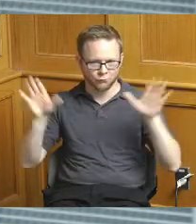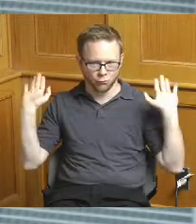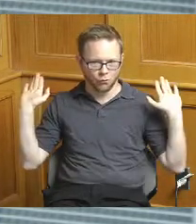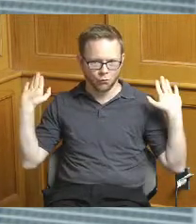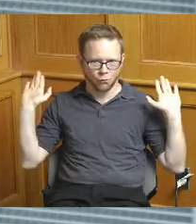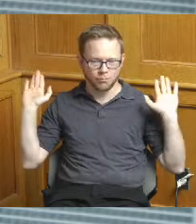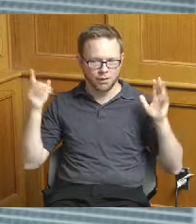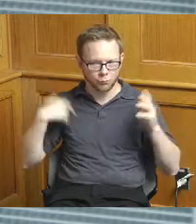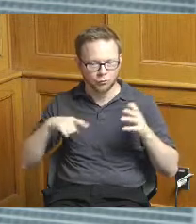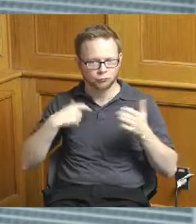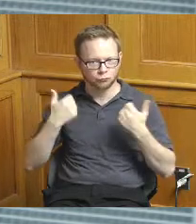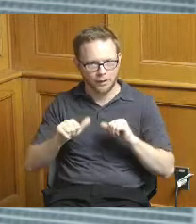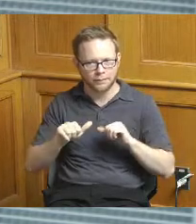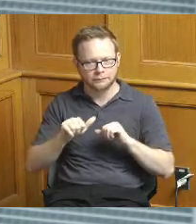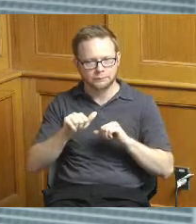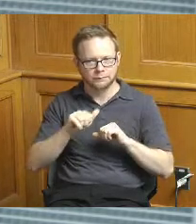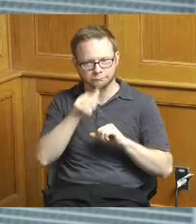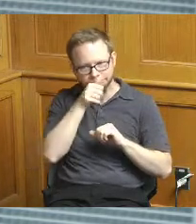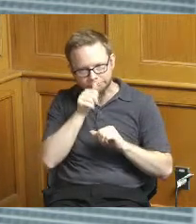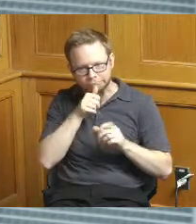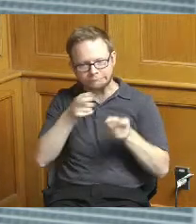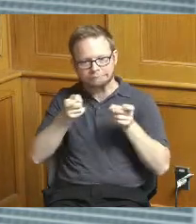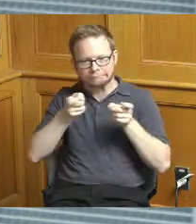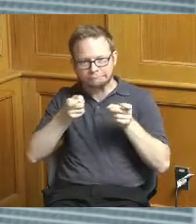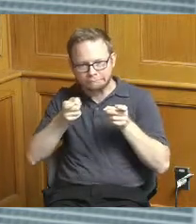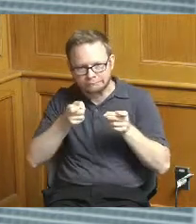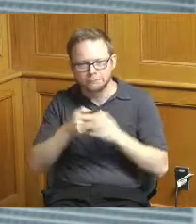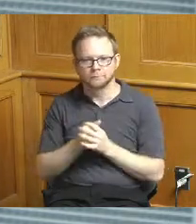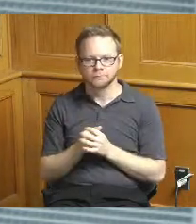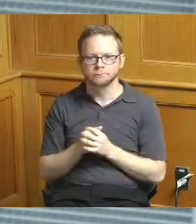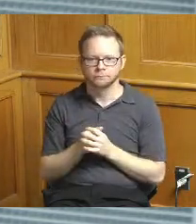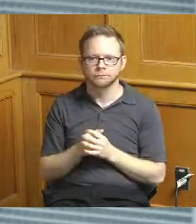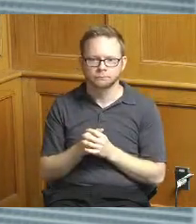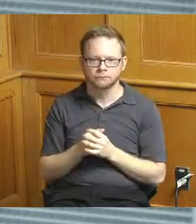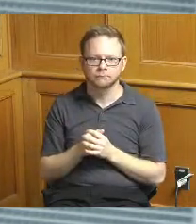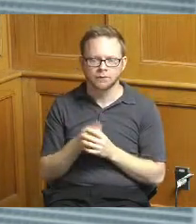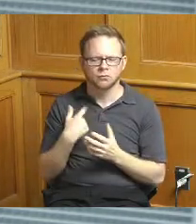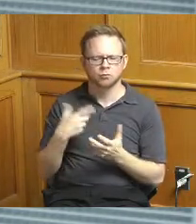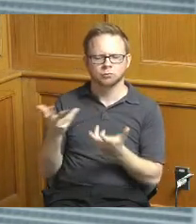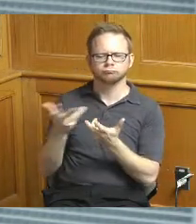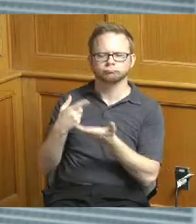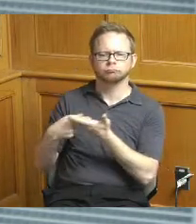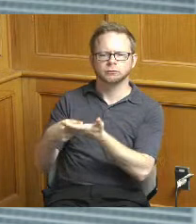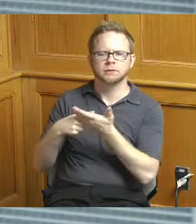plan to do and these are things we talk with the county monitor team about with larger projects to